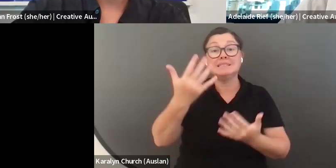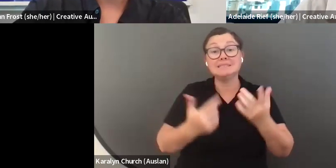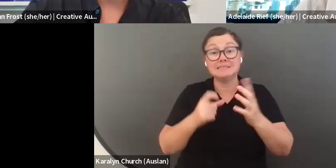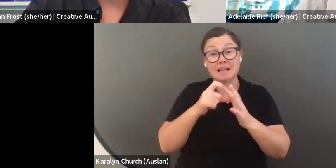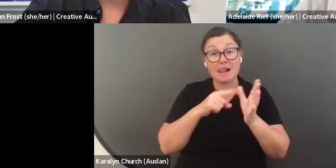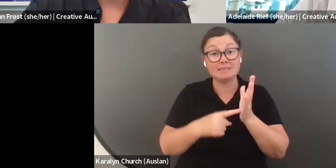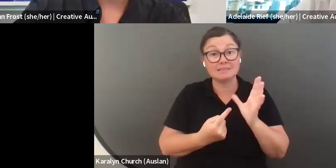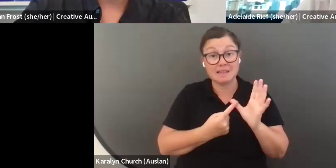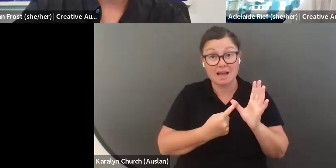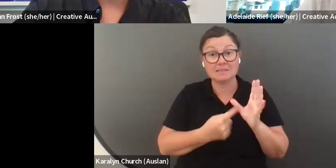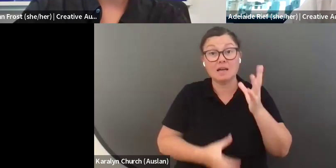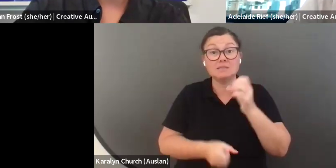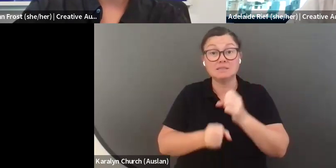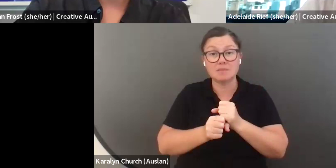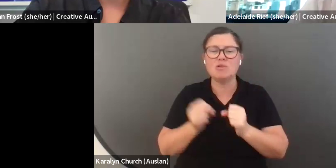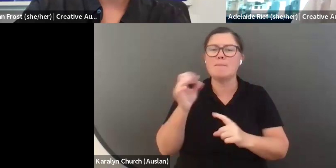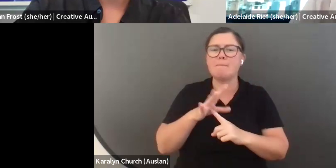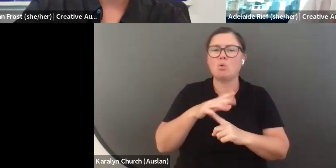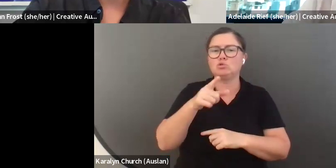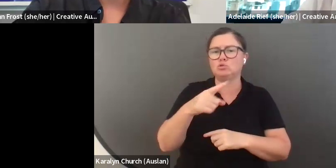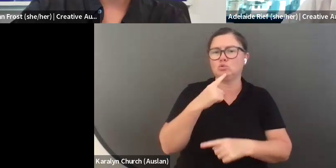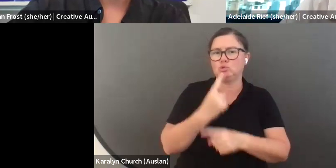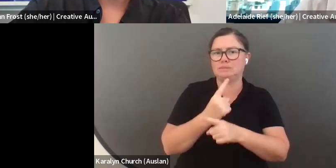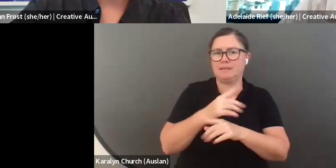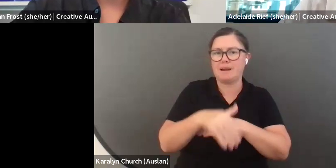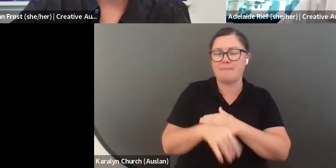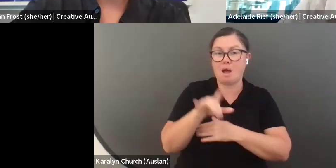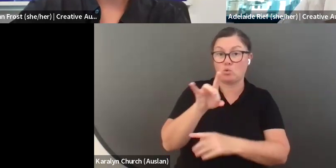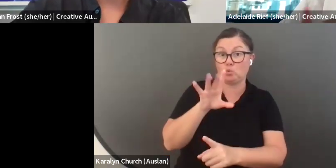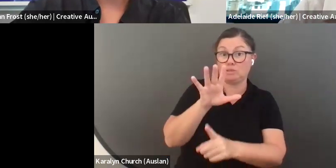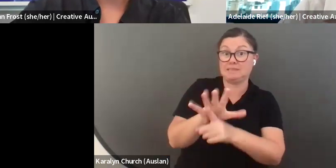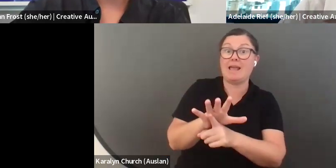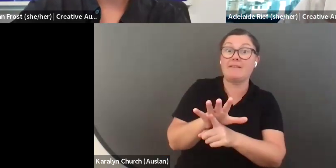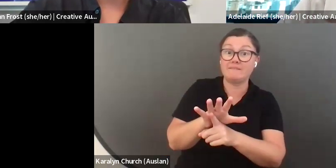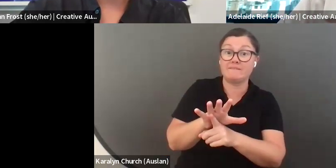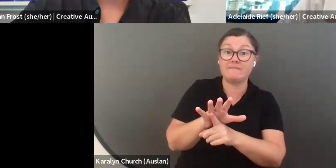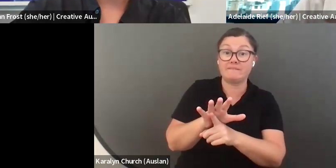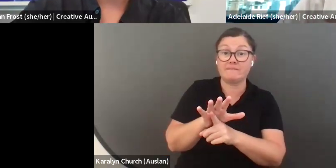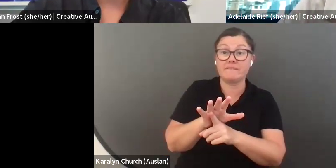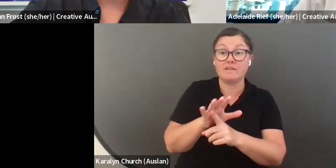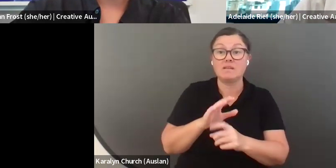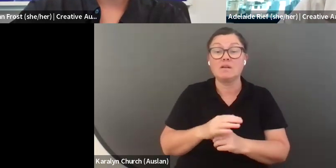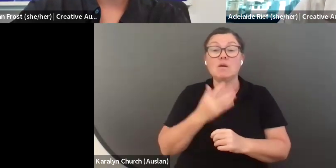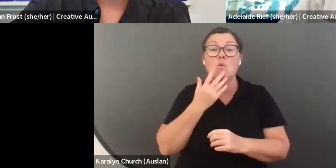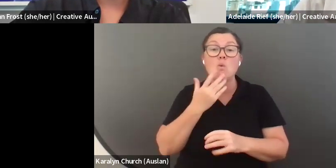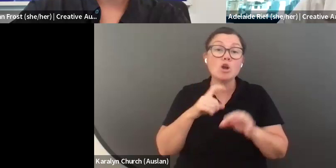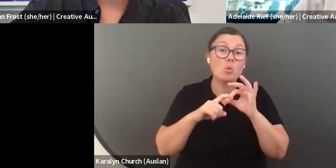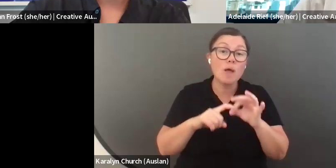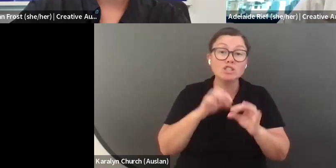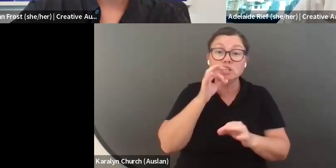know that not all of these questions are 100% applicable to this particular activity. Please just answer those questions to the best of